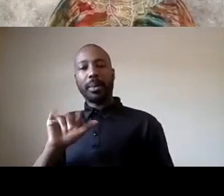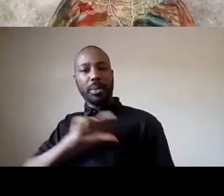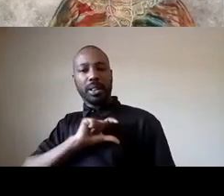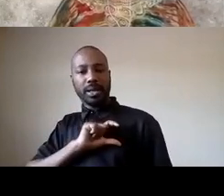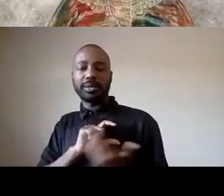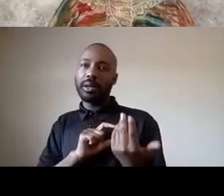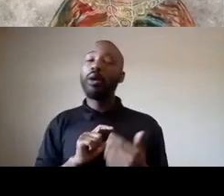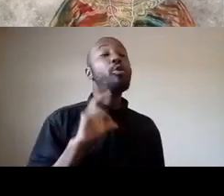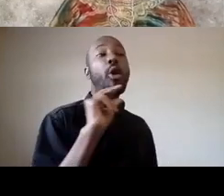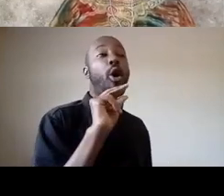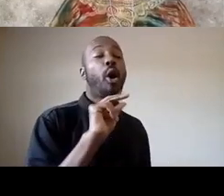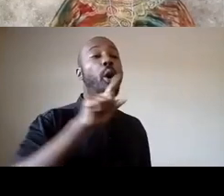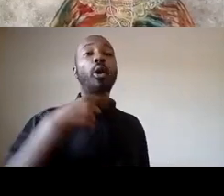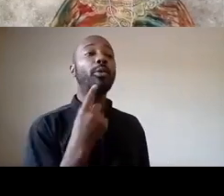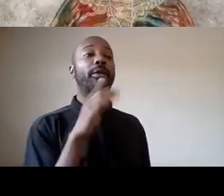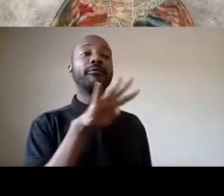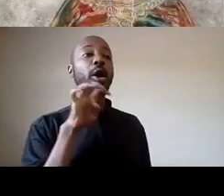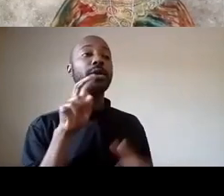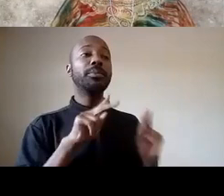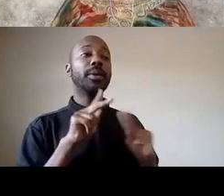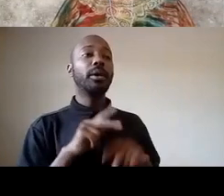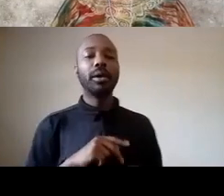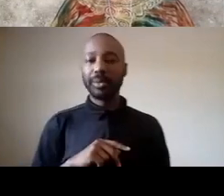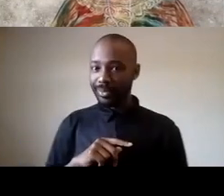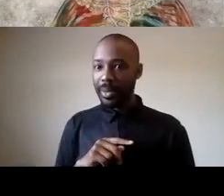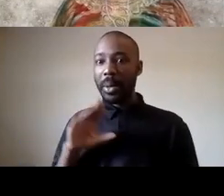what they're neglecting is people who are killed in custody and